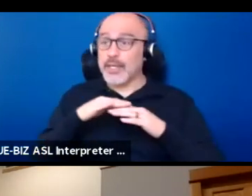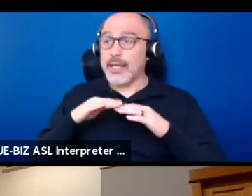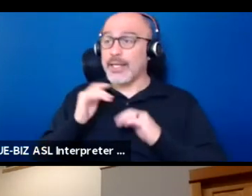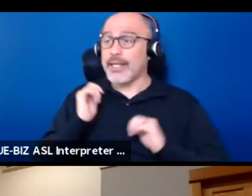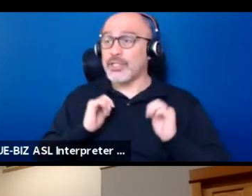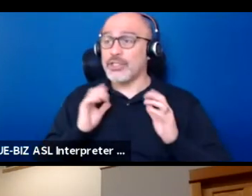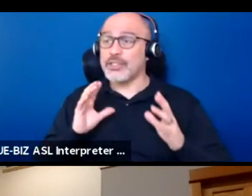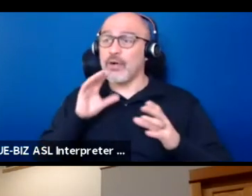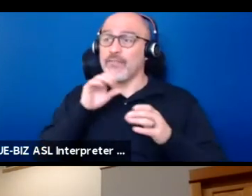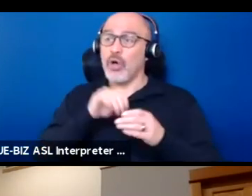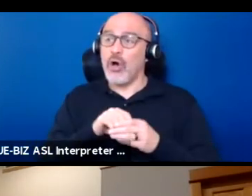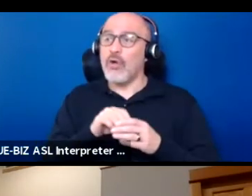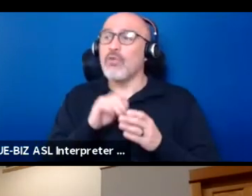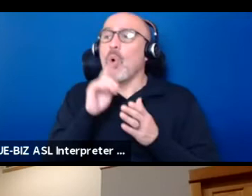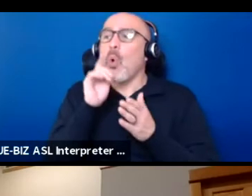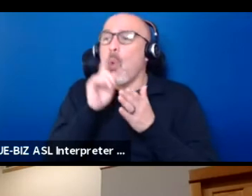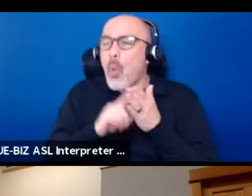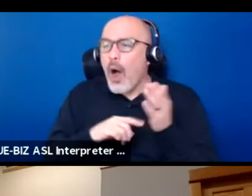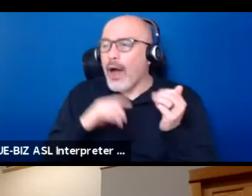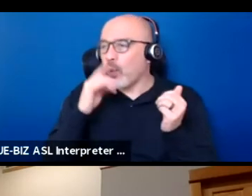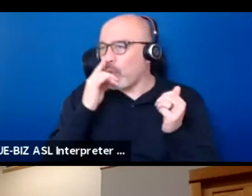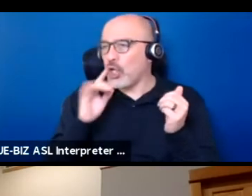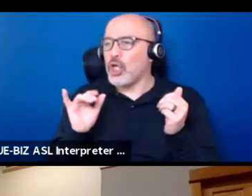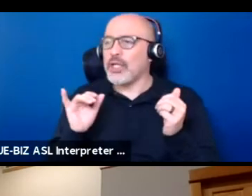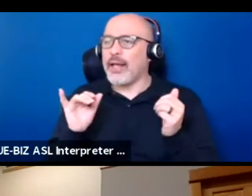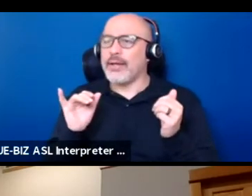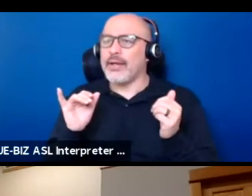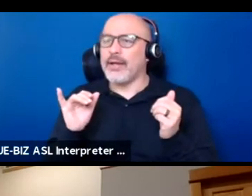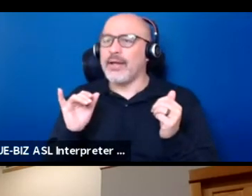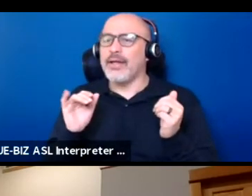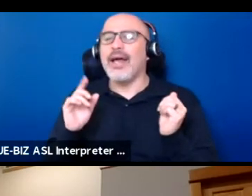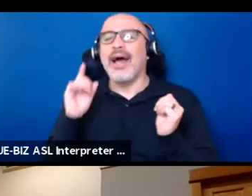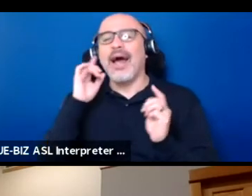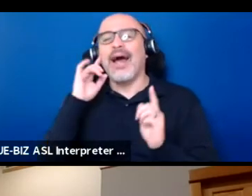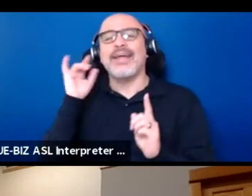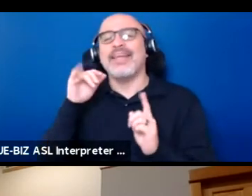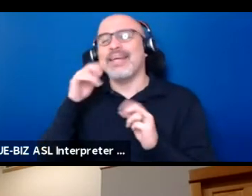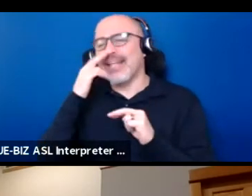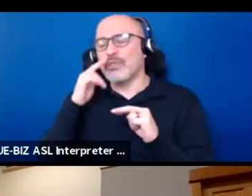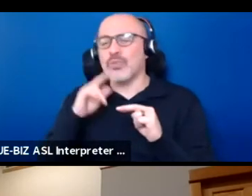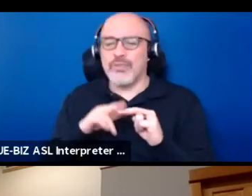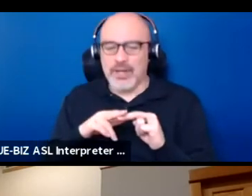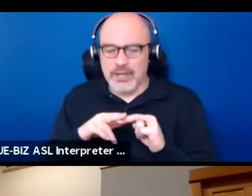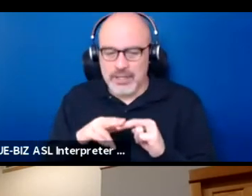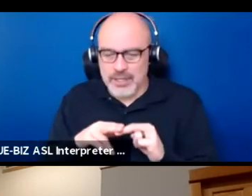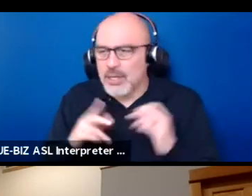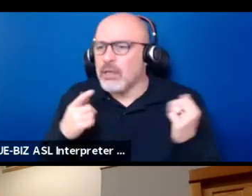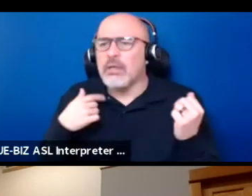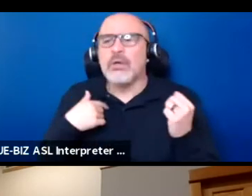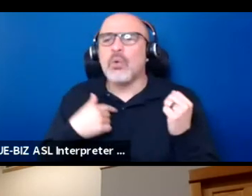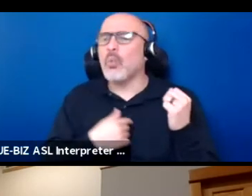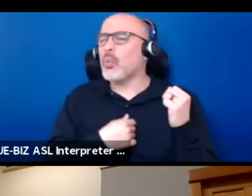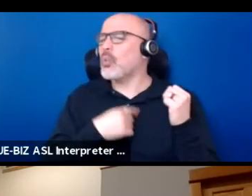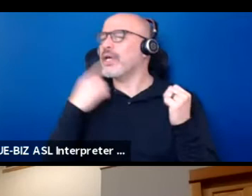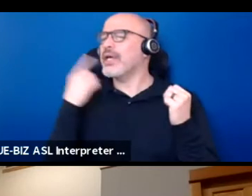What would it look like? I mean, that's I think what's fun to think about because we end up always talking about our trauma